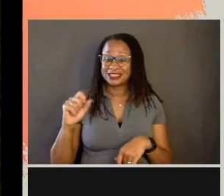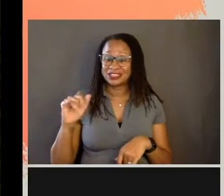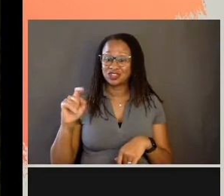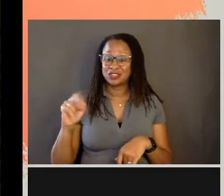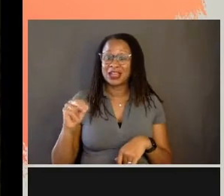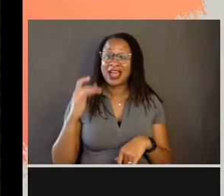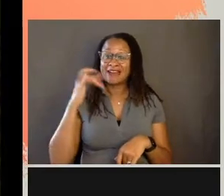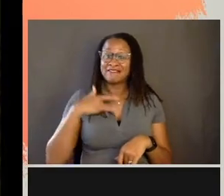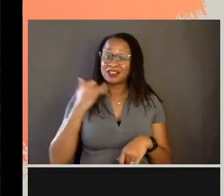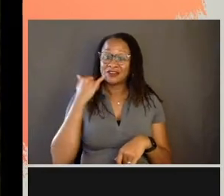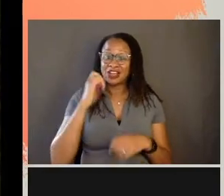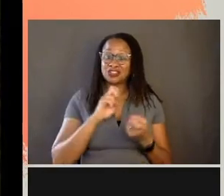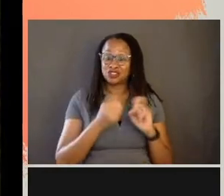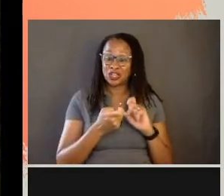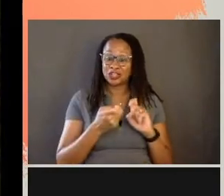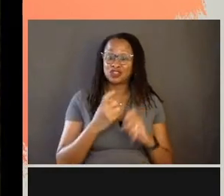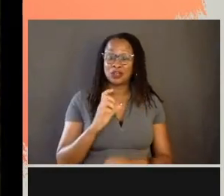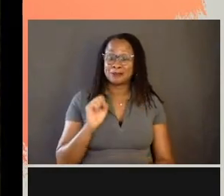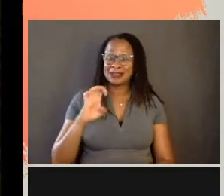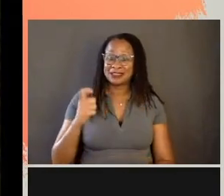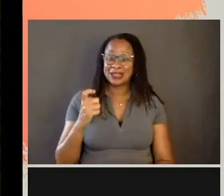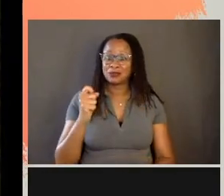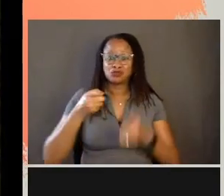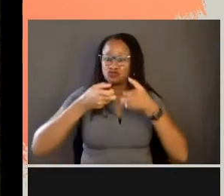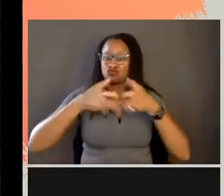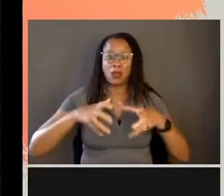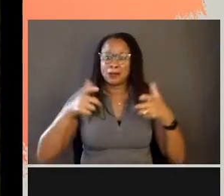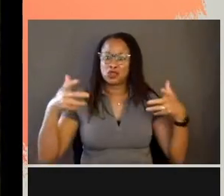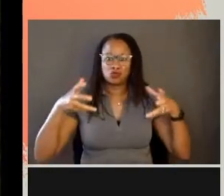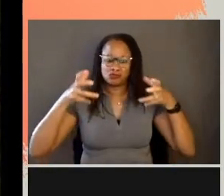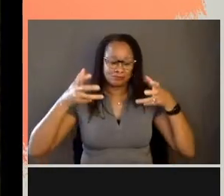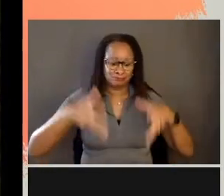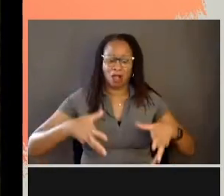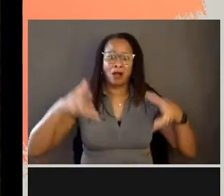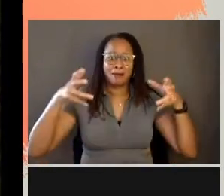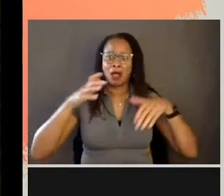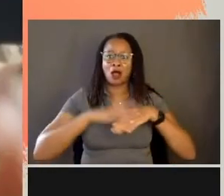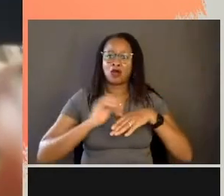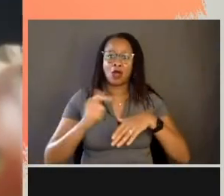it was definitely gonna drop like a huge bomb on all my lesbian friends.